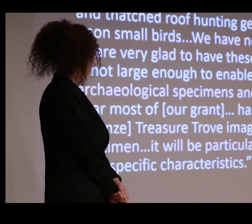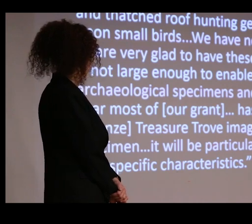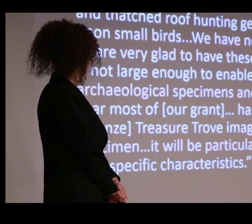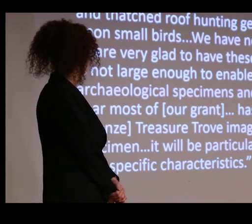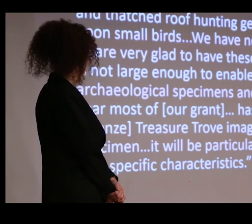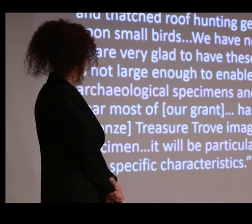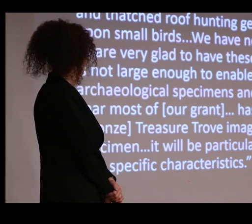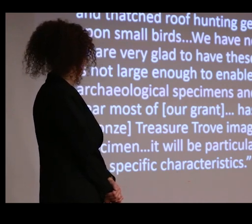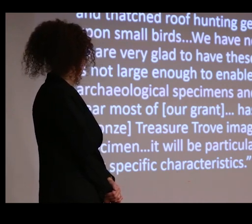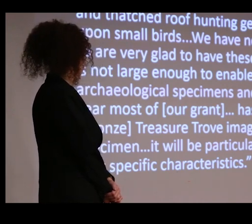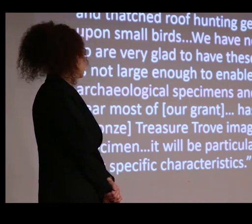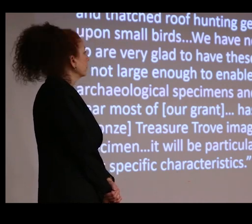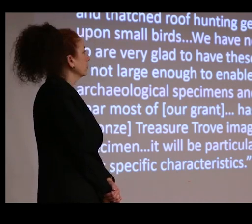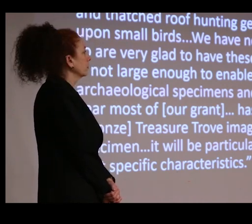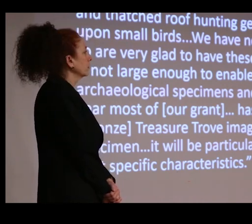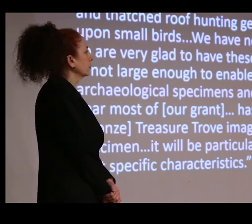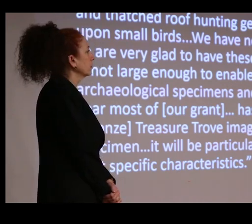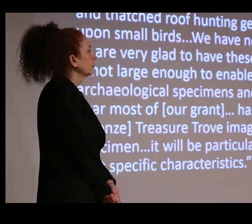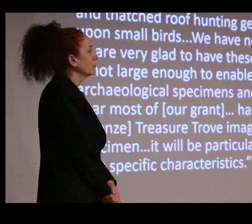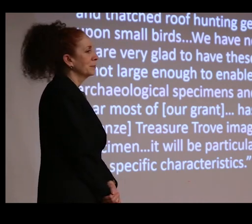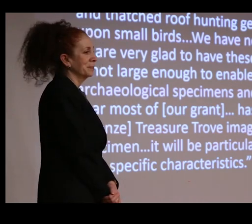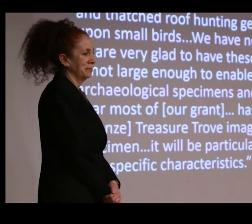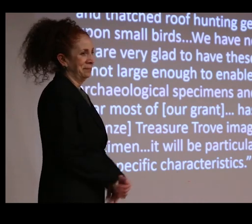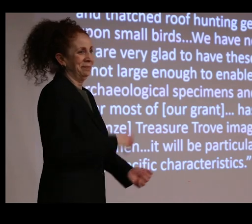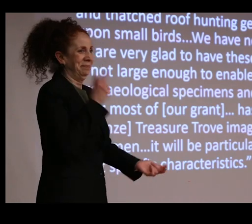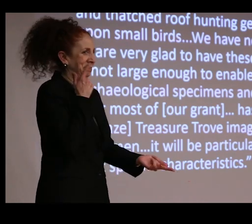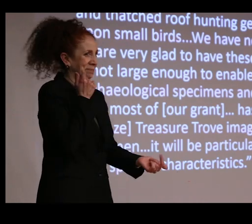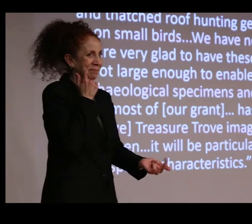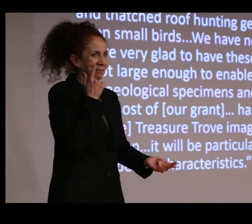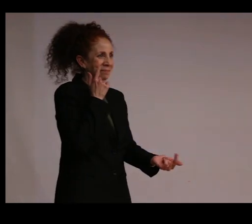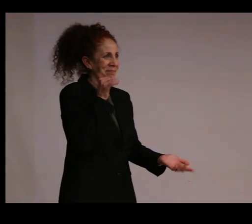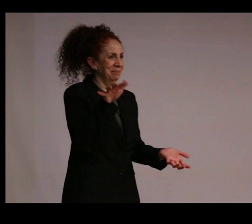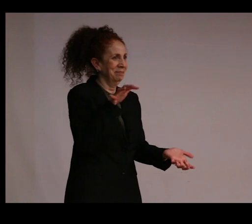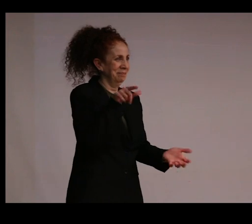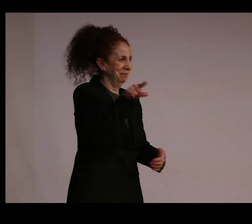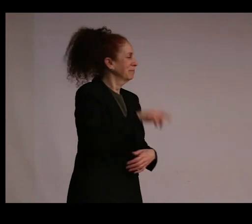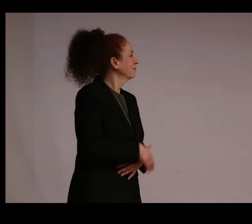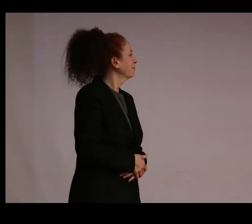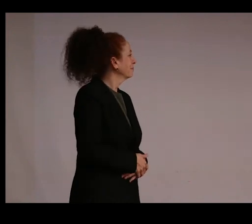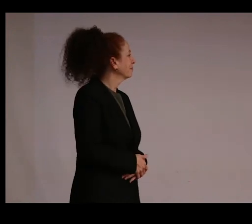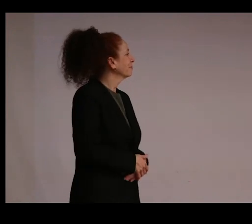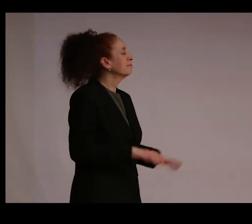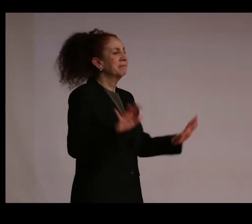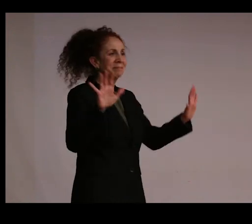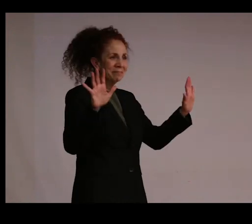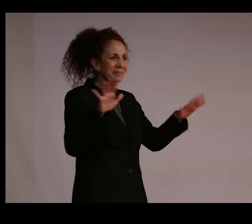as the male usually has the best specific characteristics." I give you a spider warning because I'm